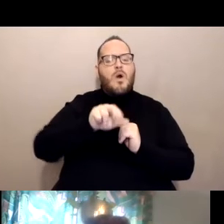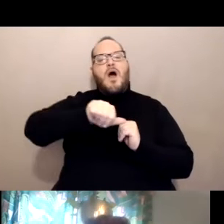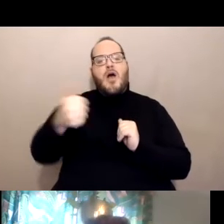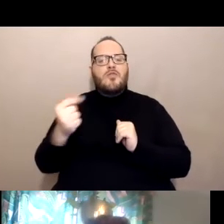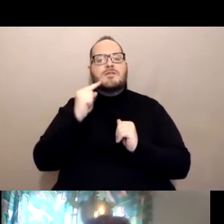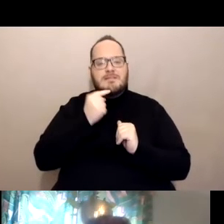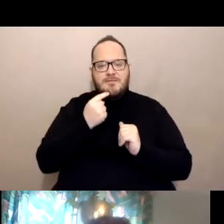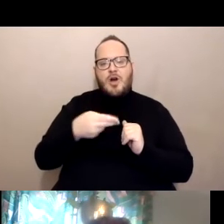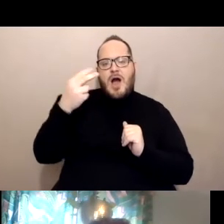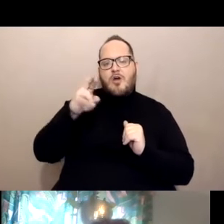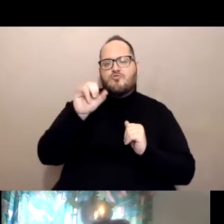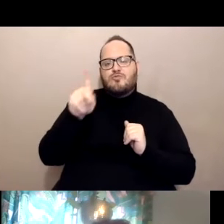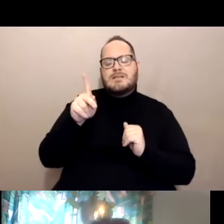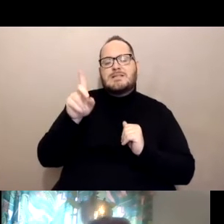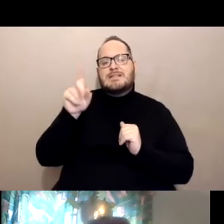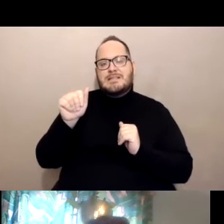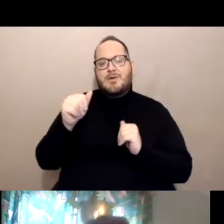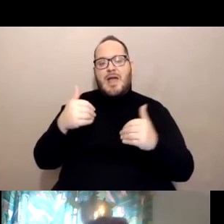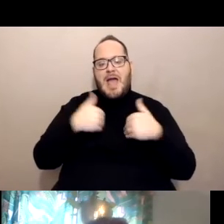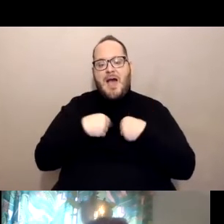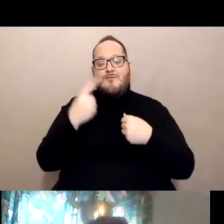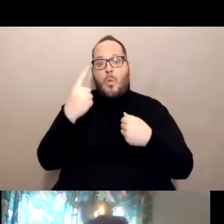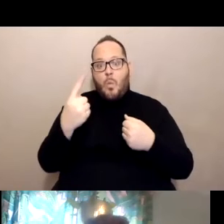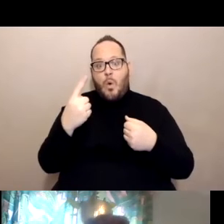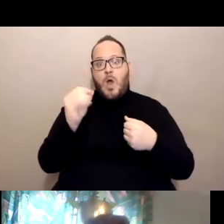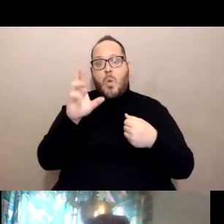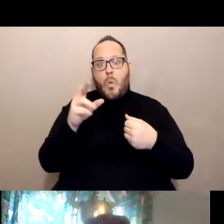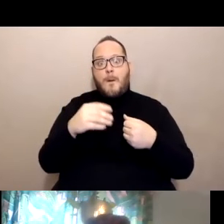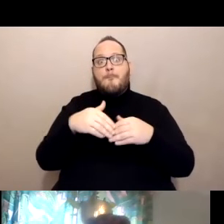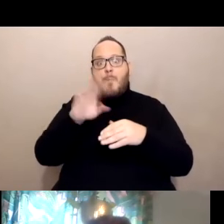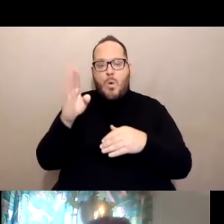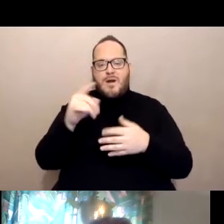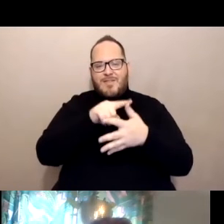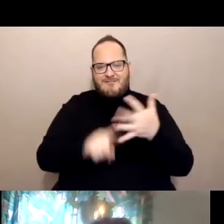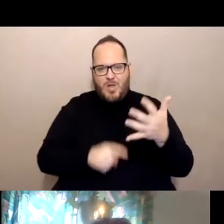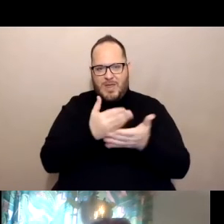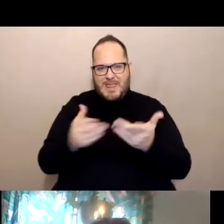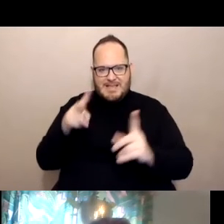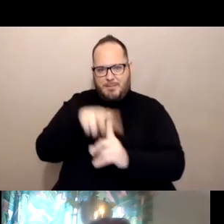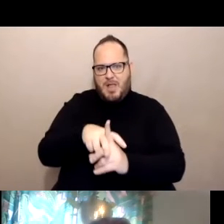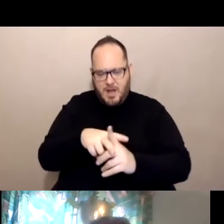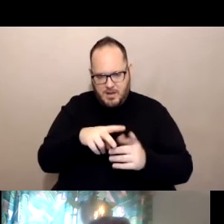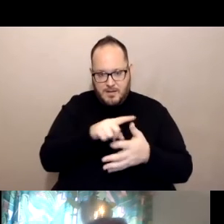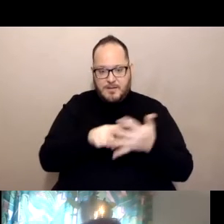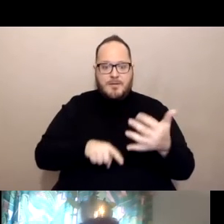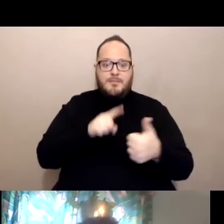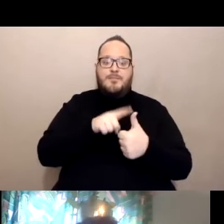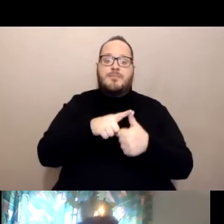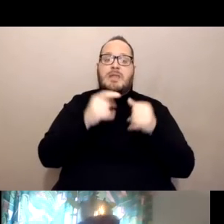have one or more of the following things apply. The individual is likely to develop